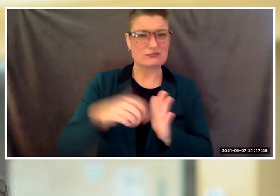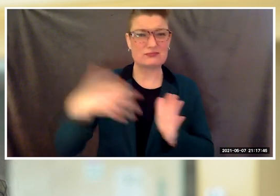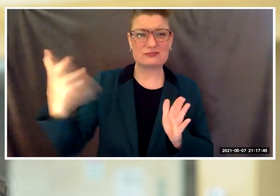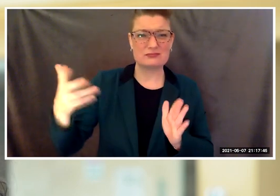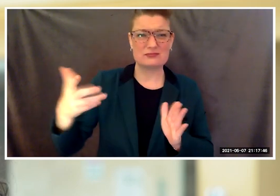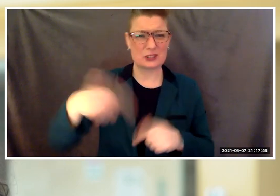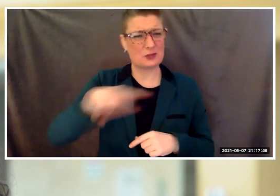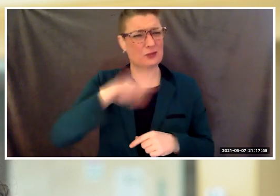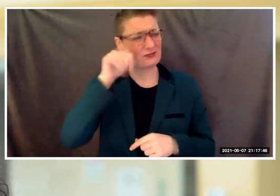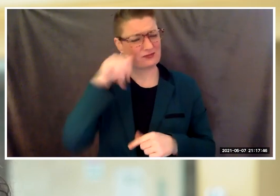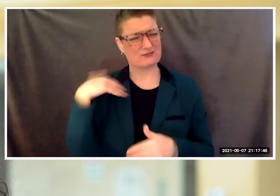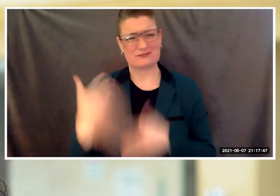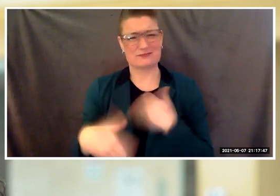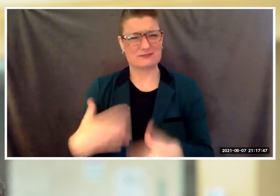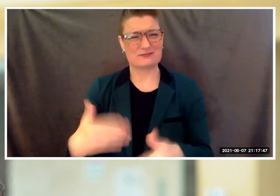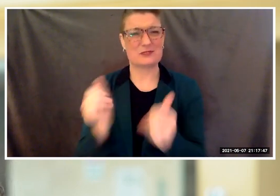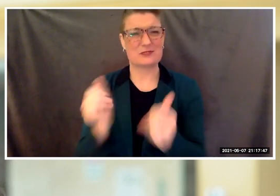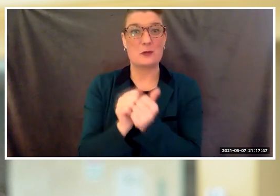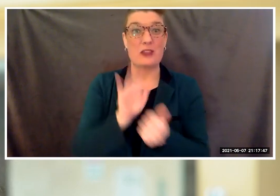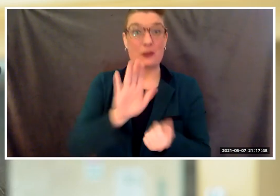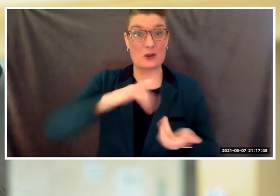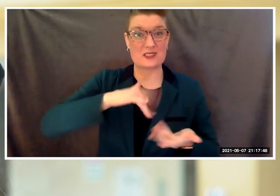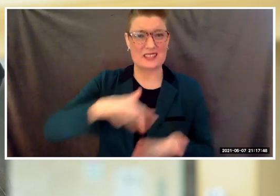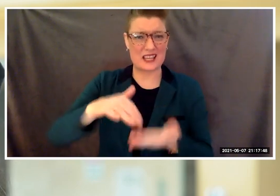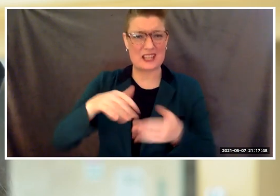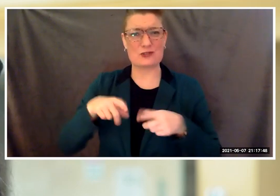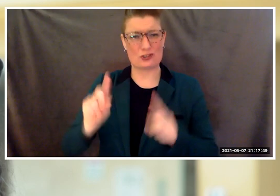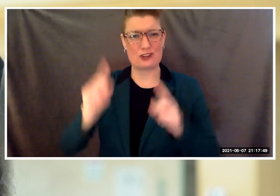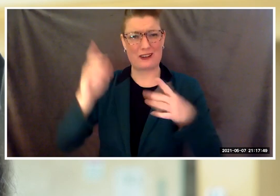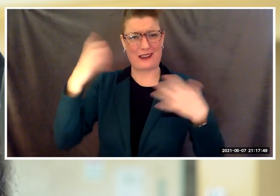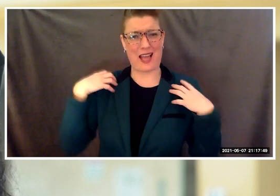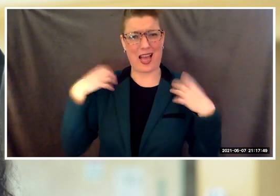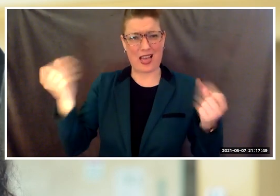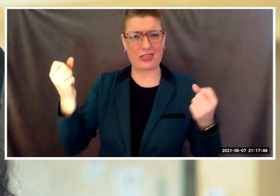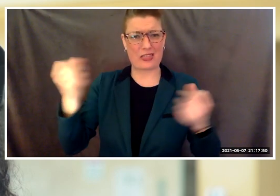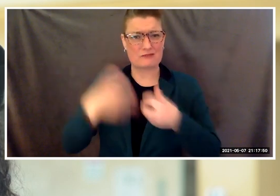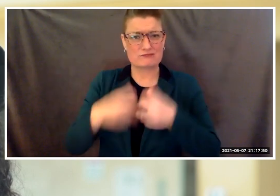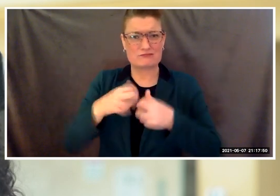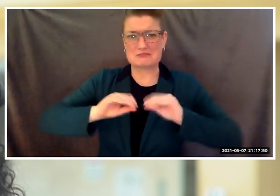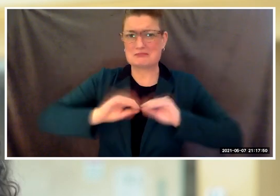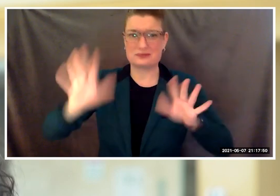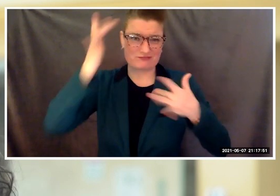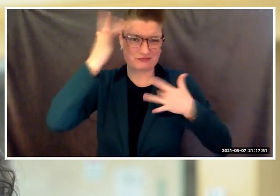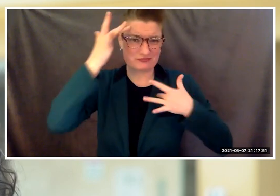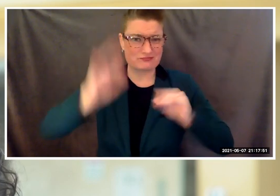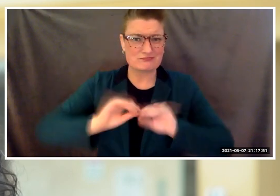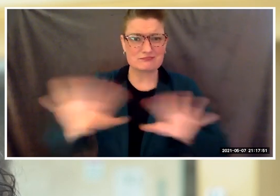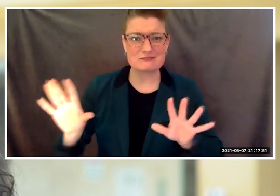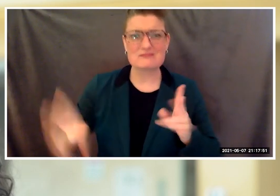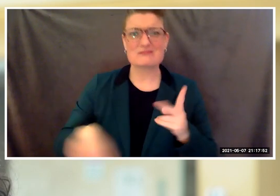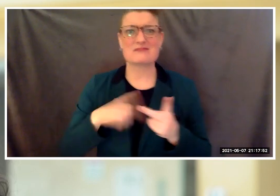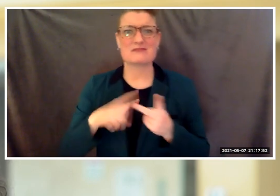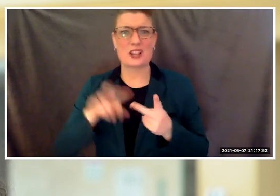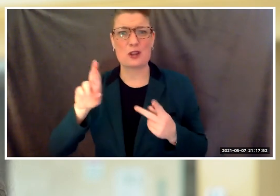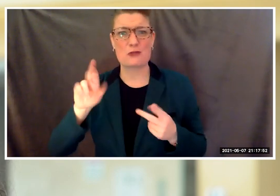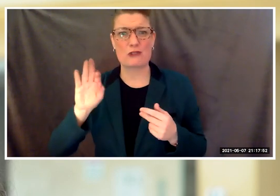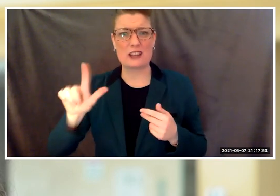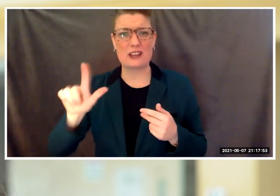and a racial reckoning that has forever impacted our society. It might've been easier to say you couldn't go on